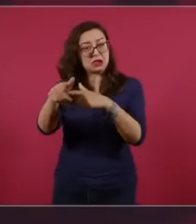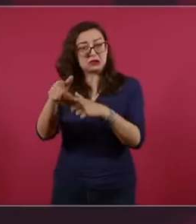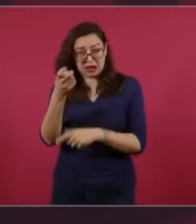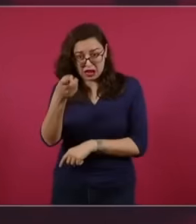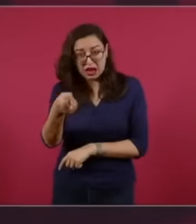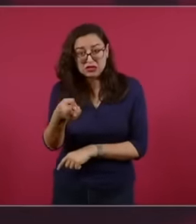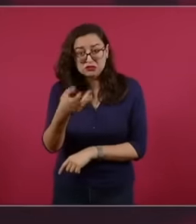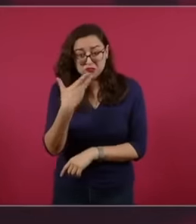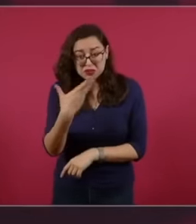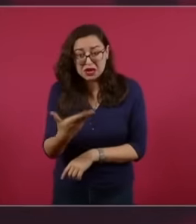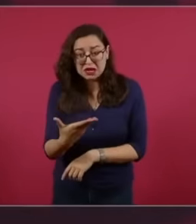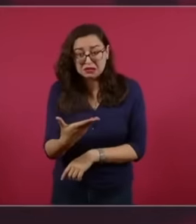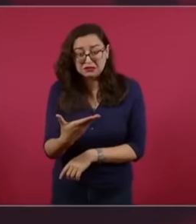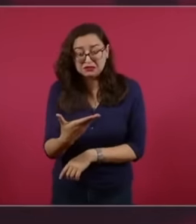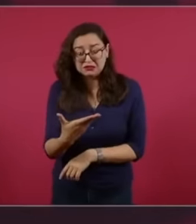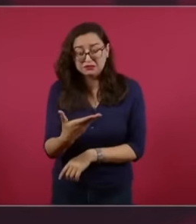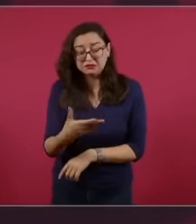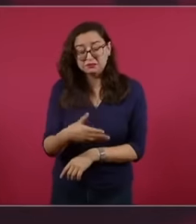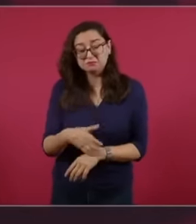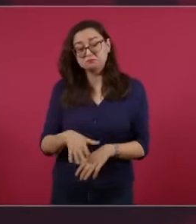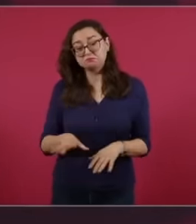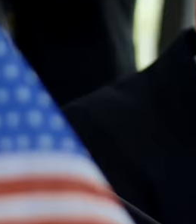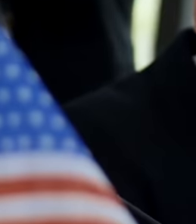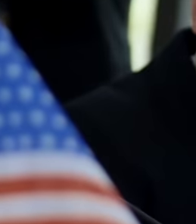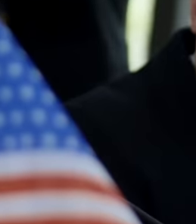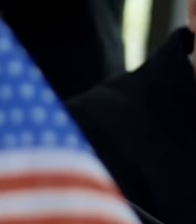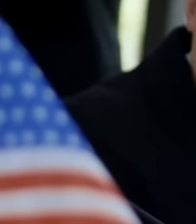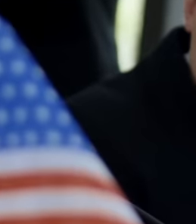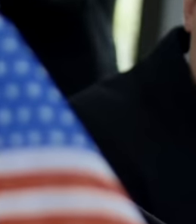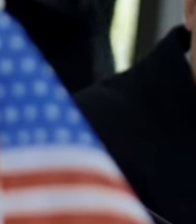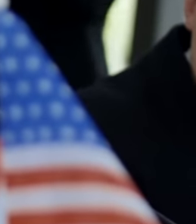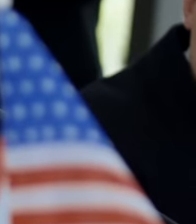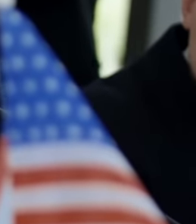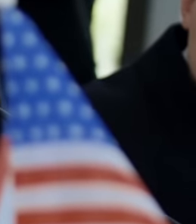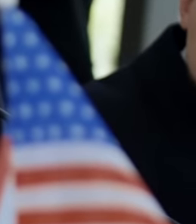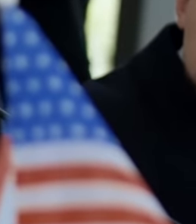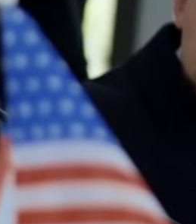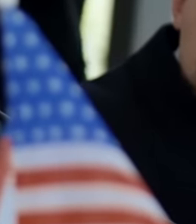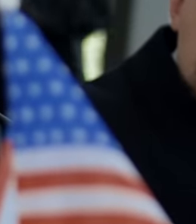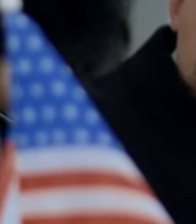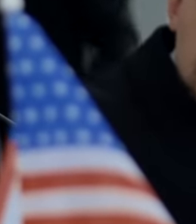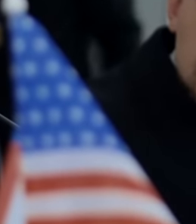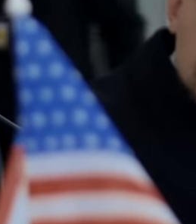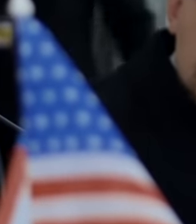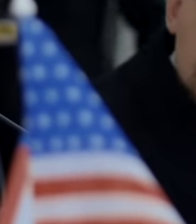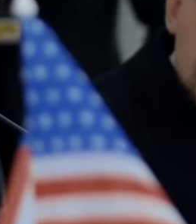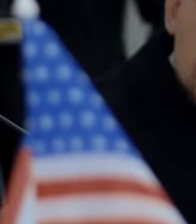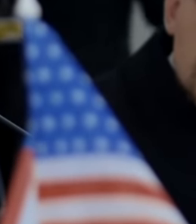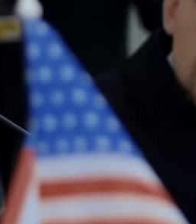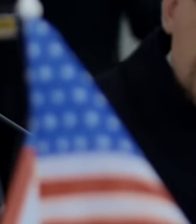Yesterday, legislators from the United States were with me and it was a